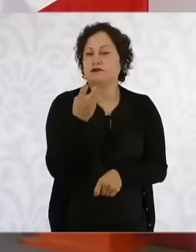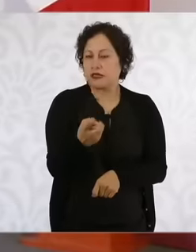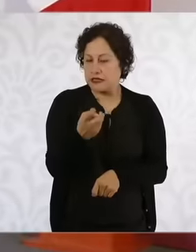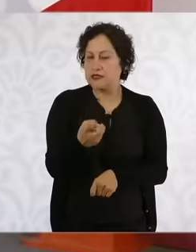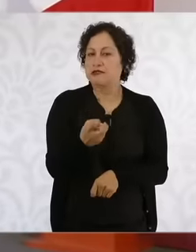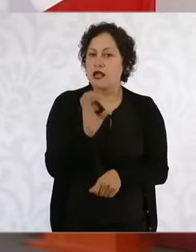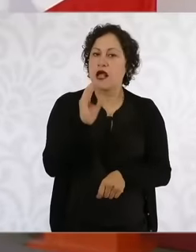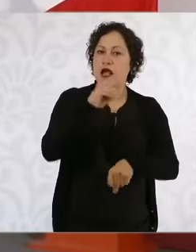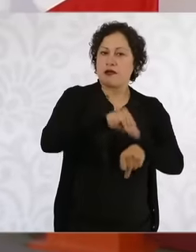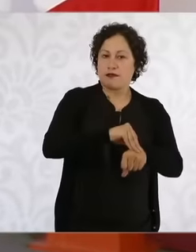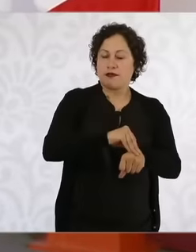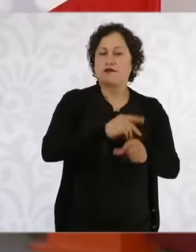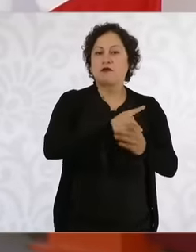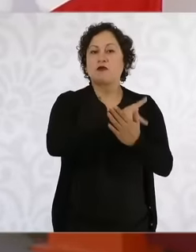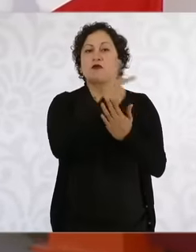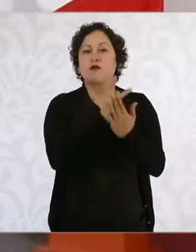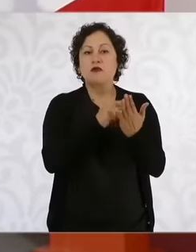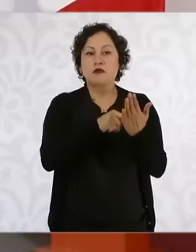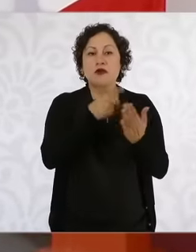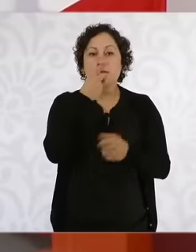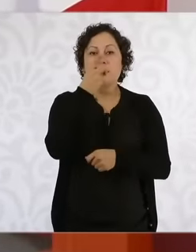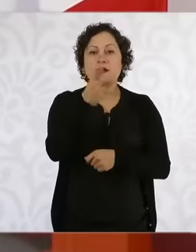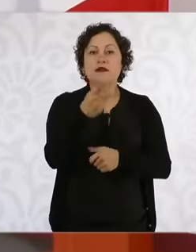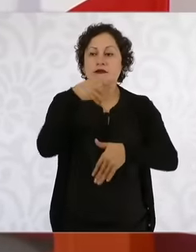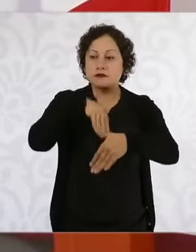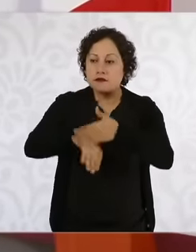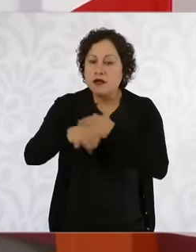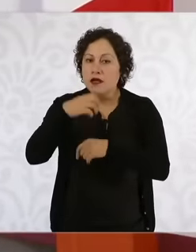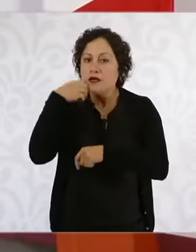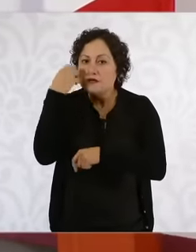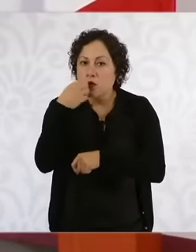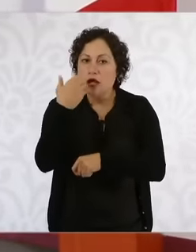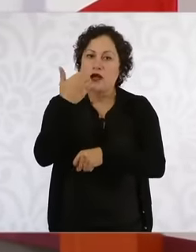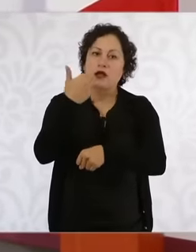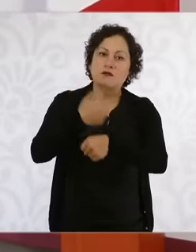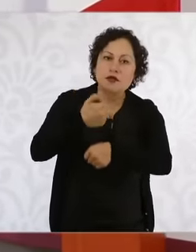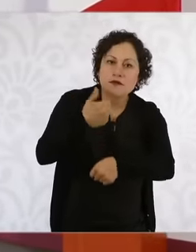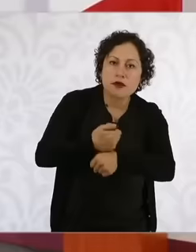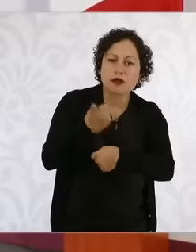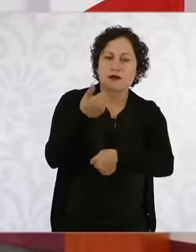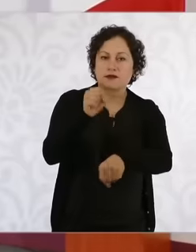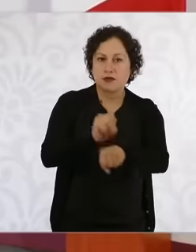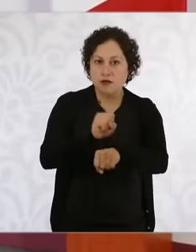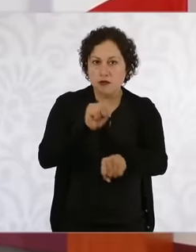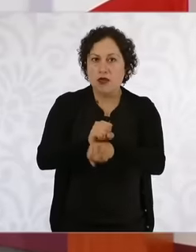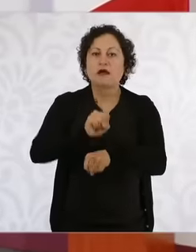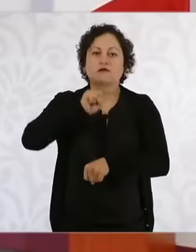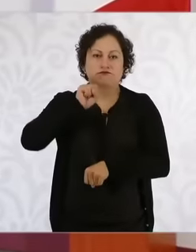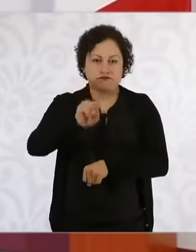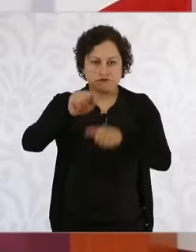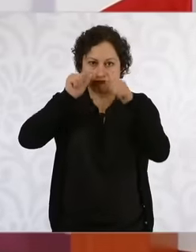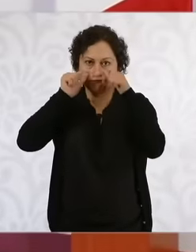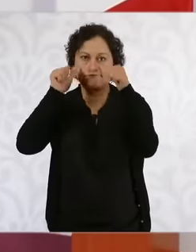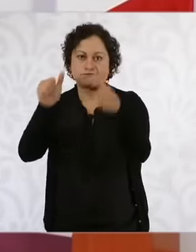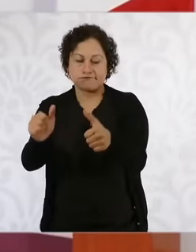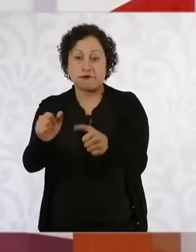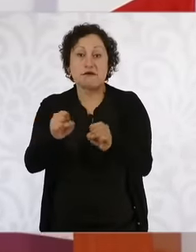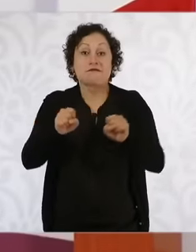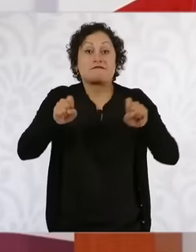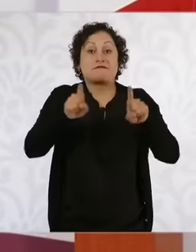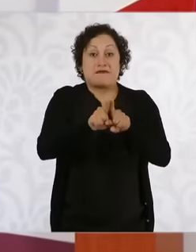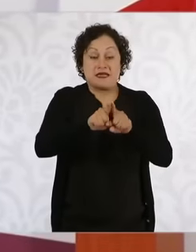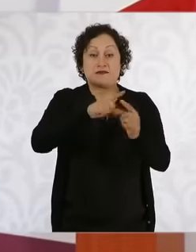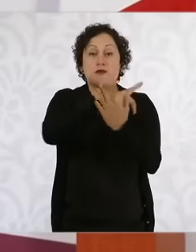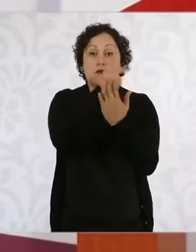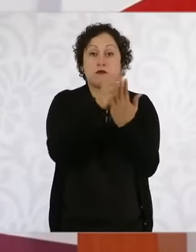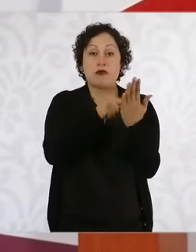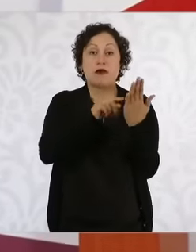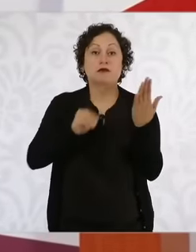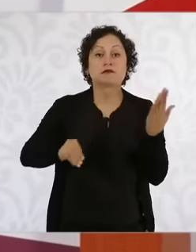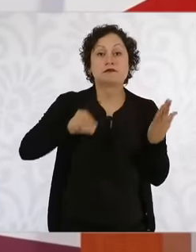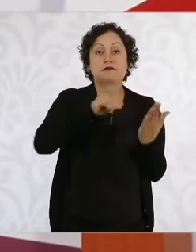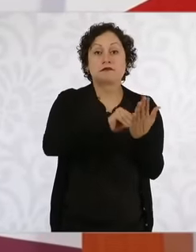primary schools. particularly and also the plan to address violence against women, both